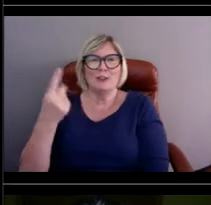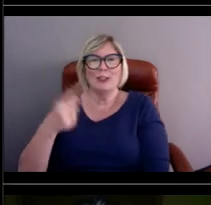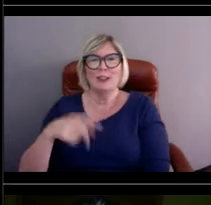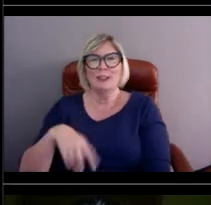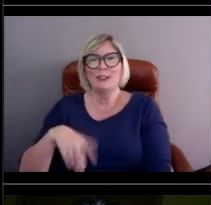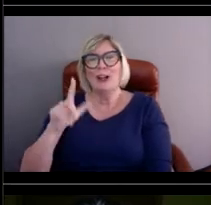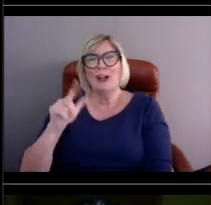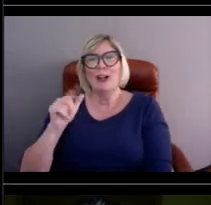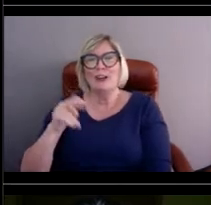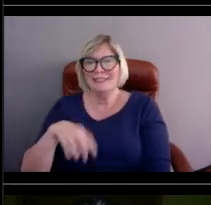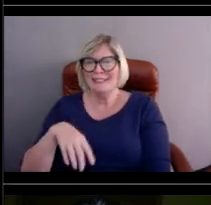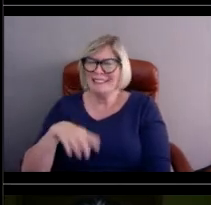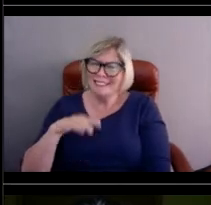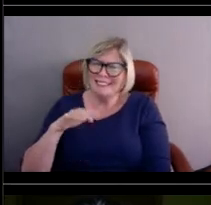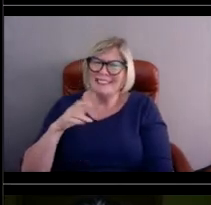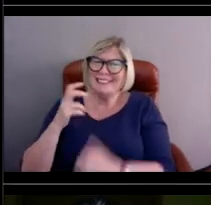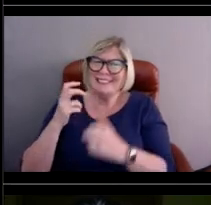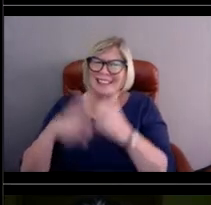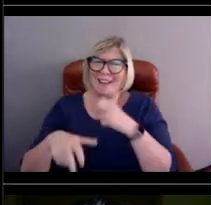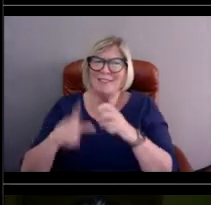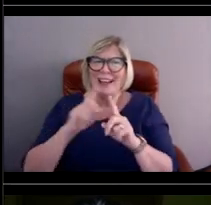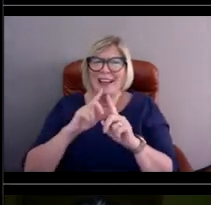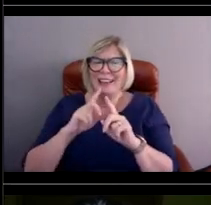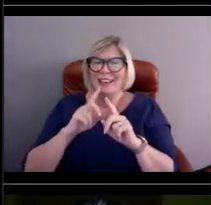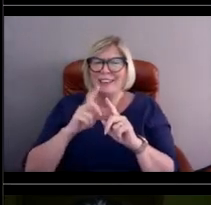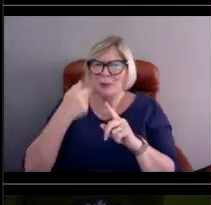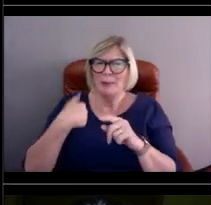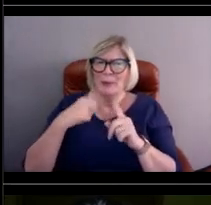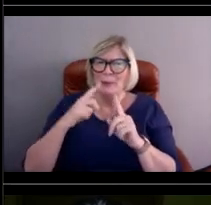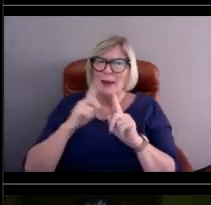That is a tough one. I really like buoy 42001